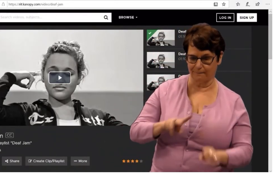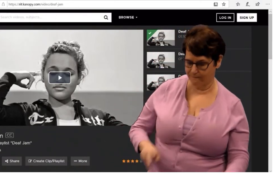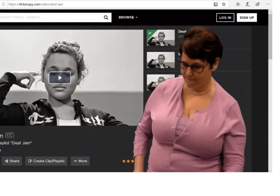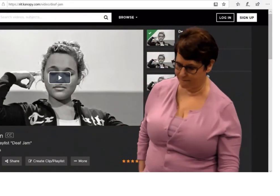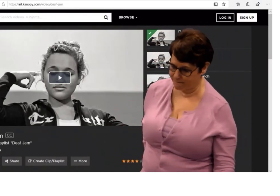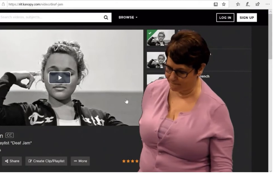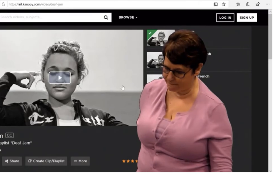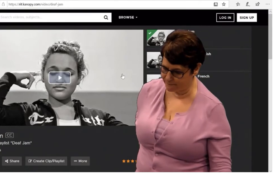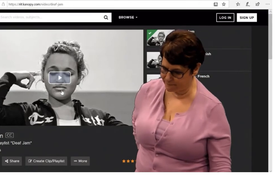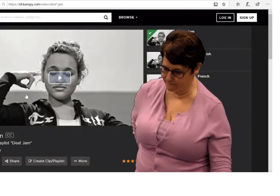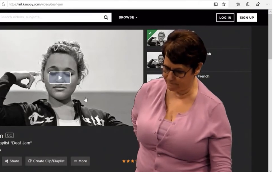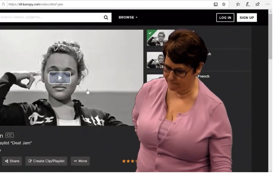You can see the page come up.